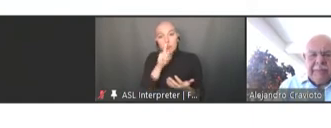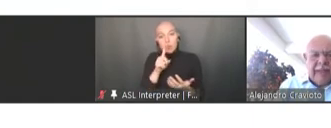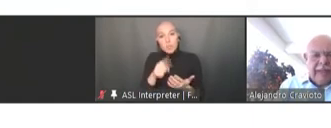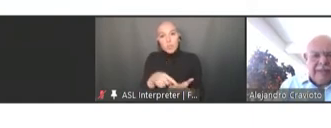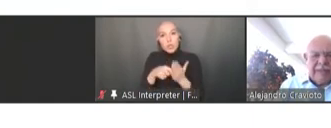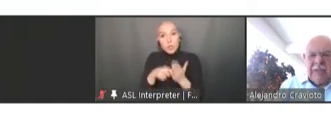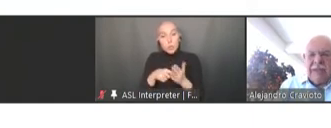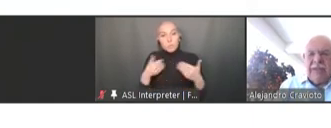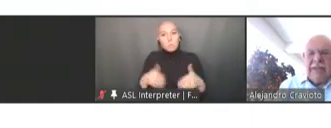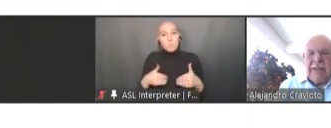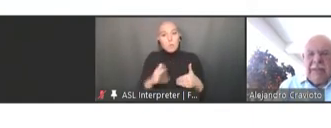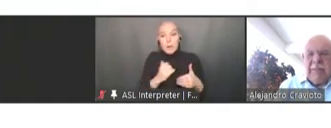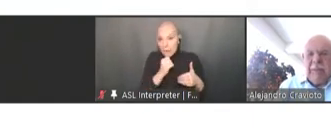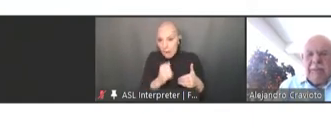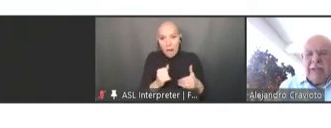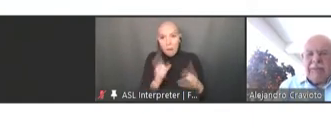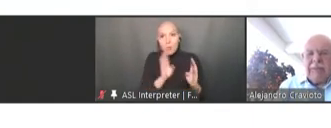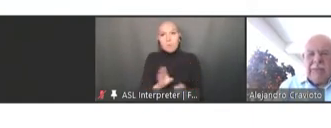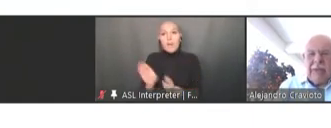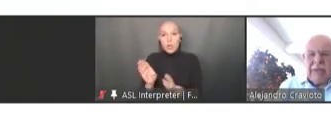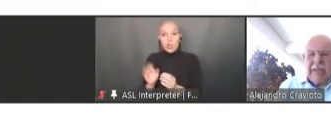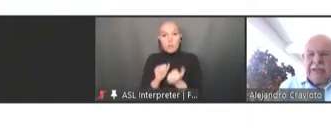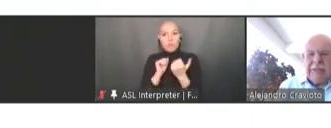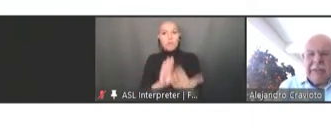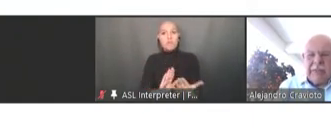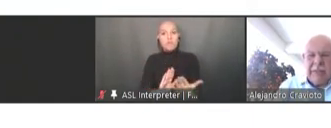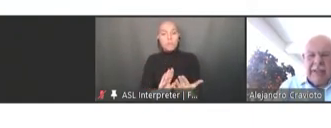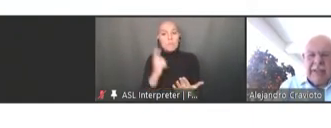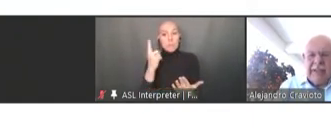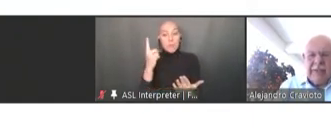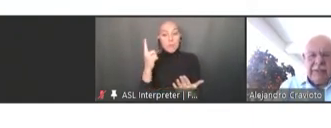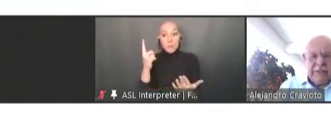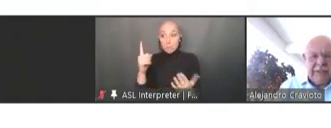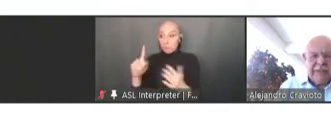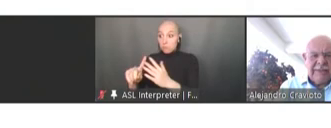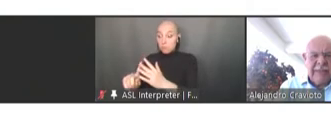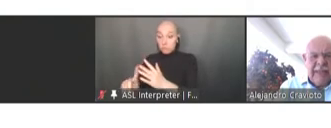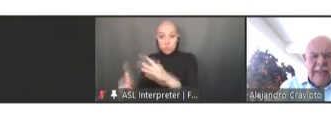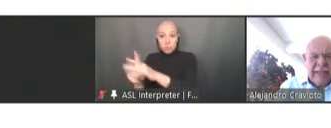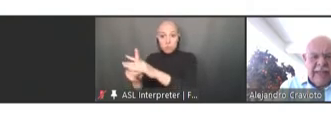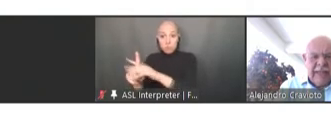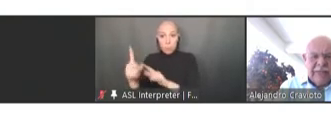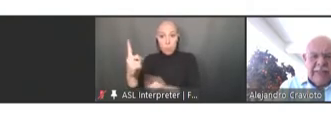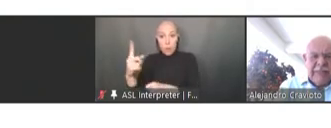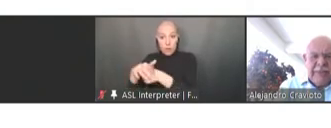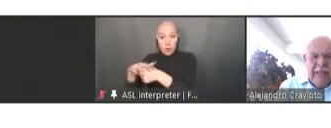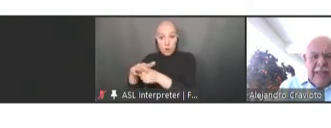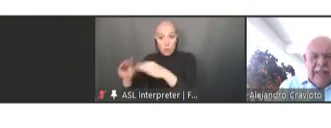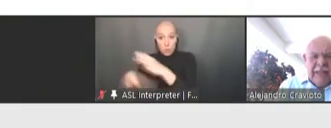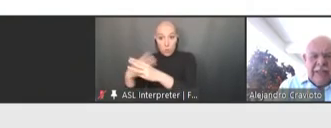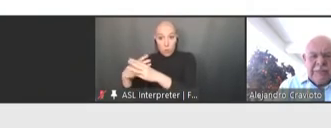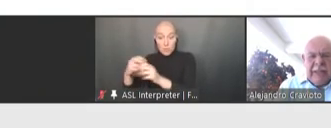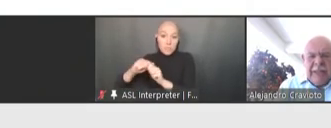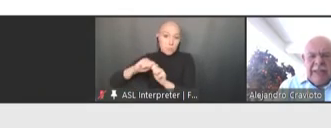that started in one part of the world and spread quickly to the rest. The next one. Despite the